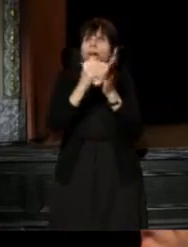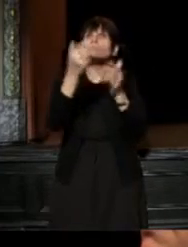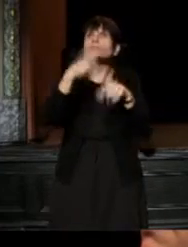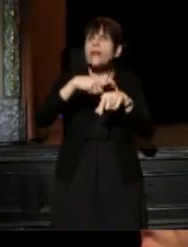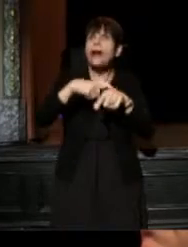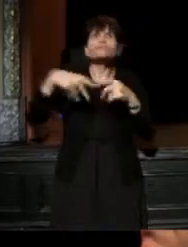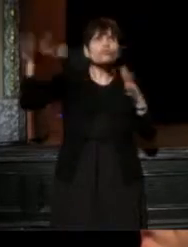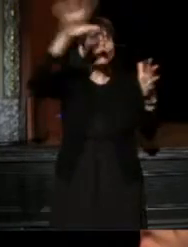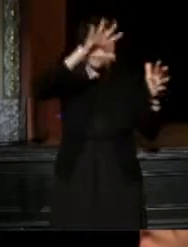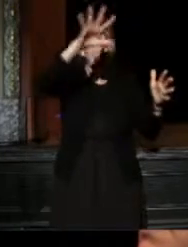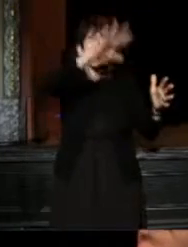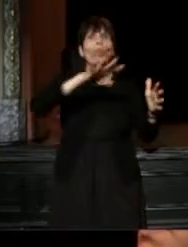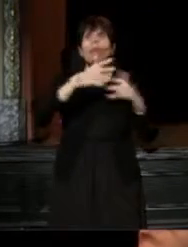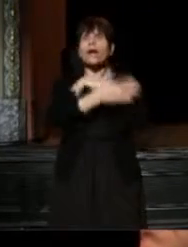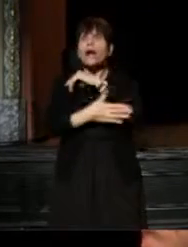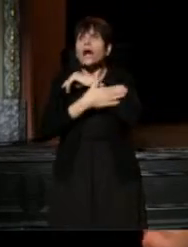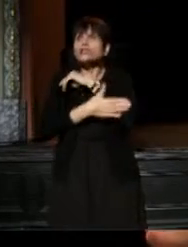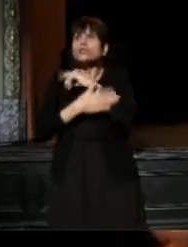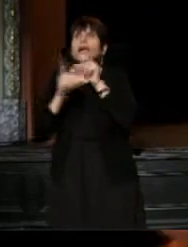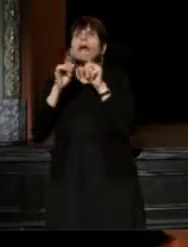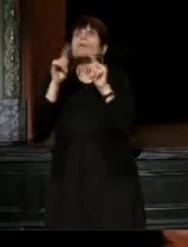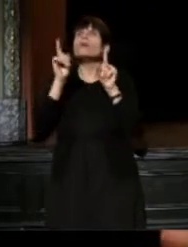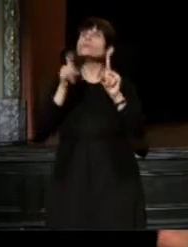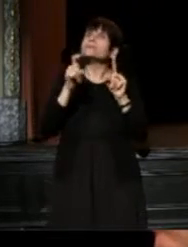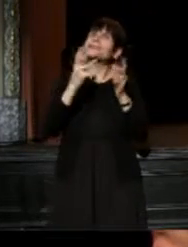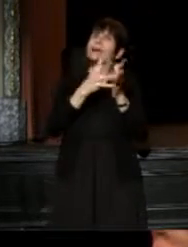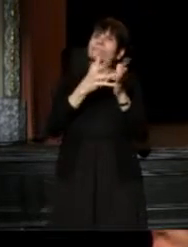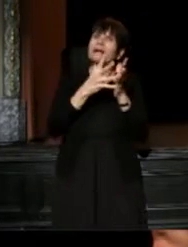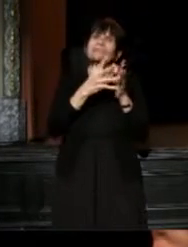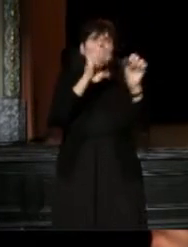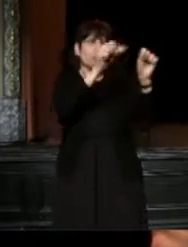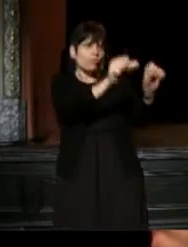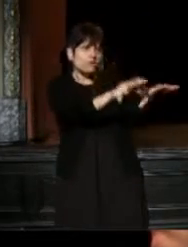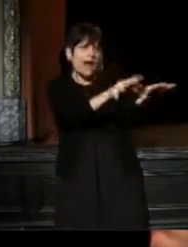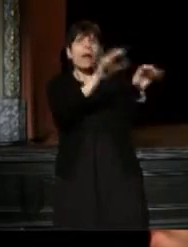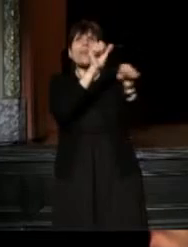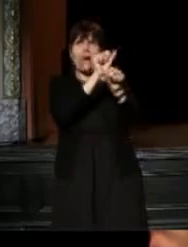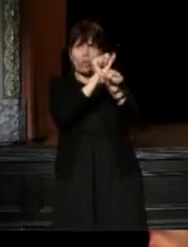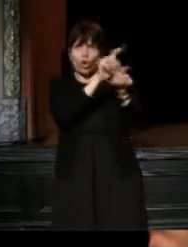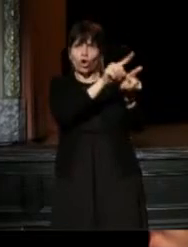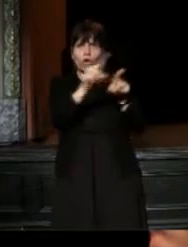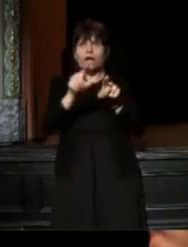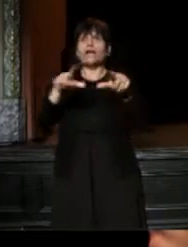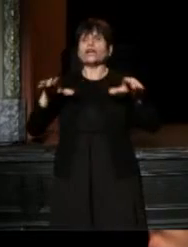but sometimes we have to put down that work and do what our country,